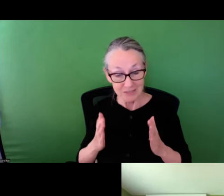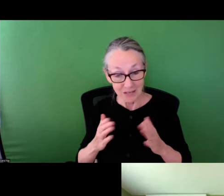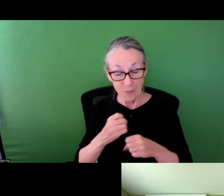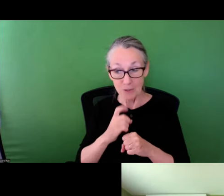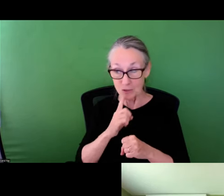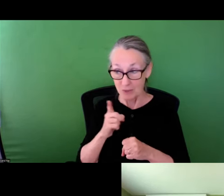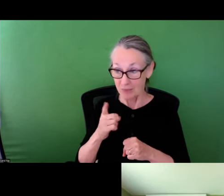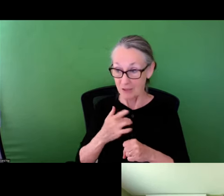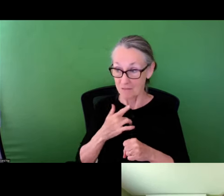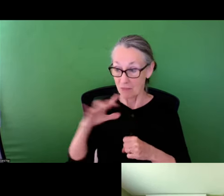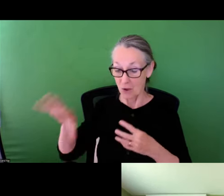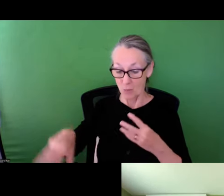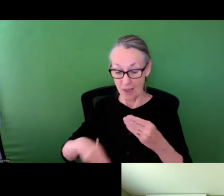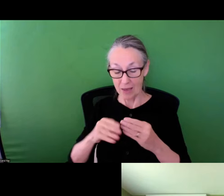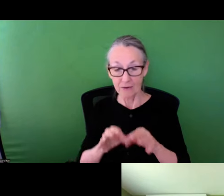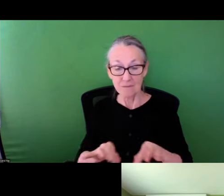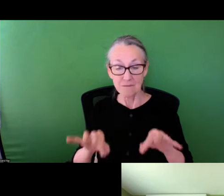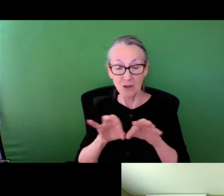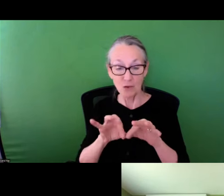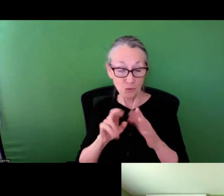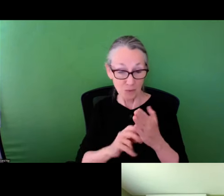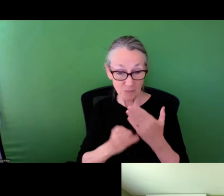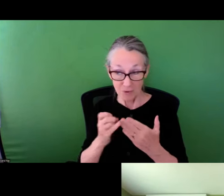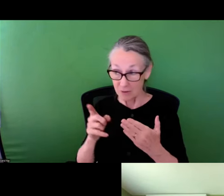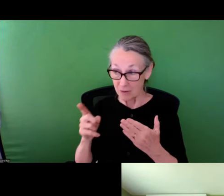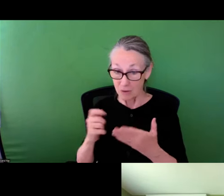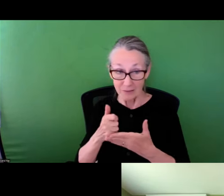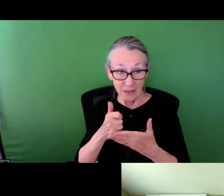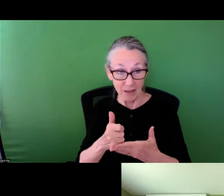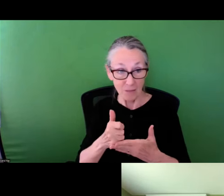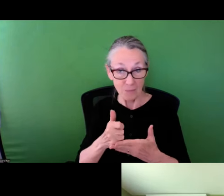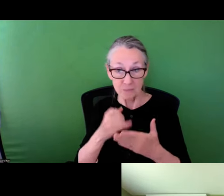on the performance standard and training residents and making sure